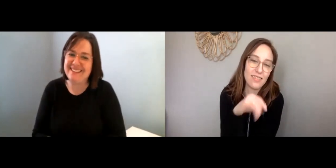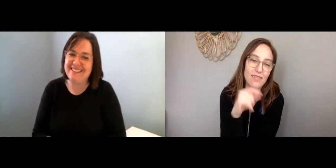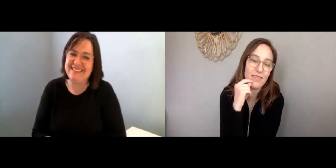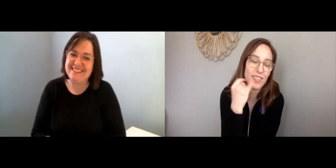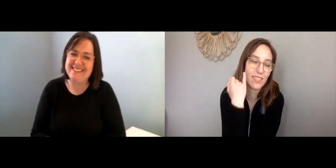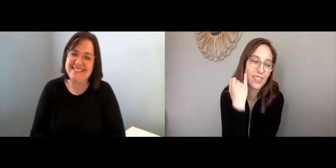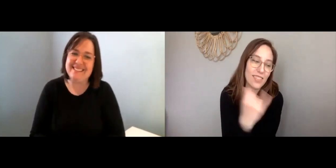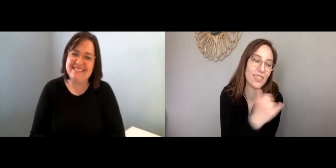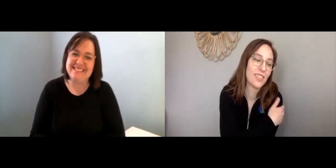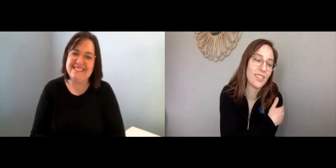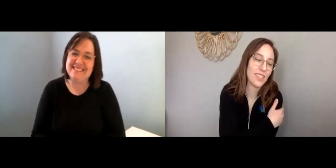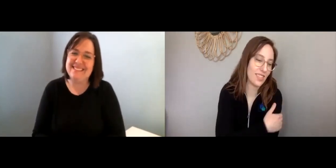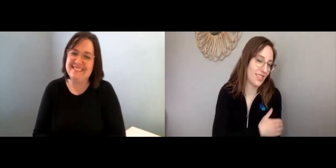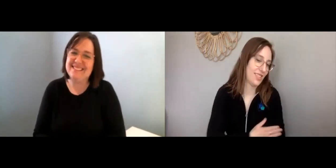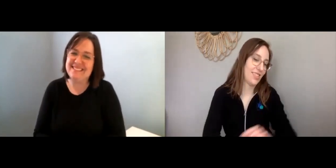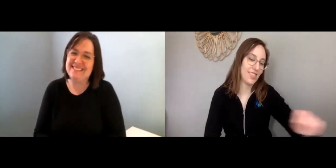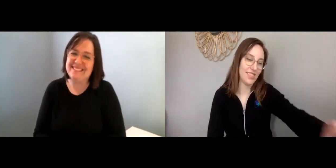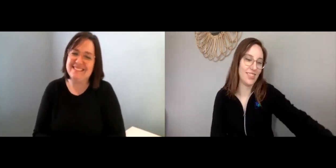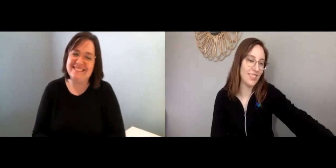Maggie: Yeah, that’s nice. That's a cool idea.